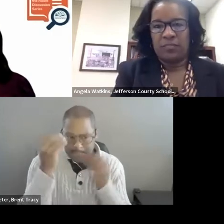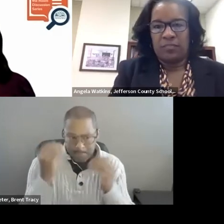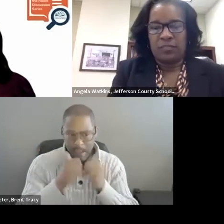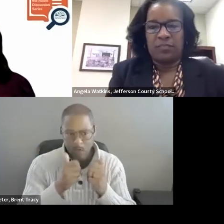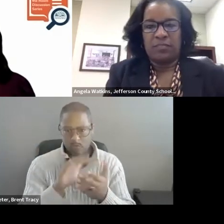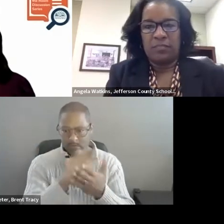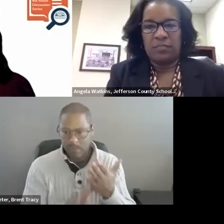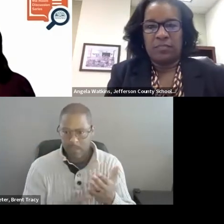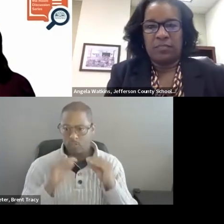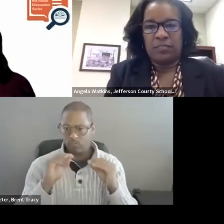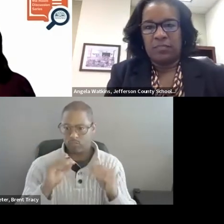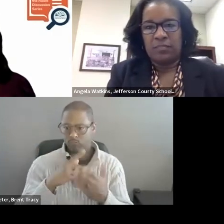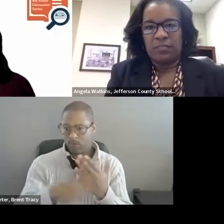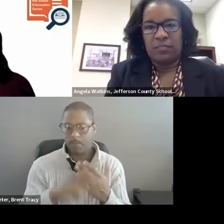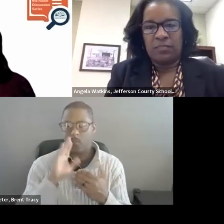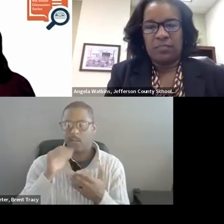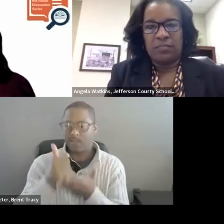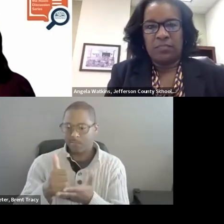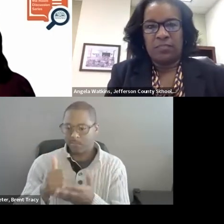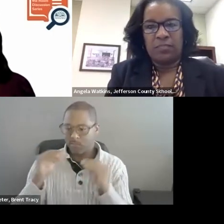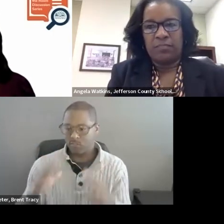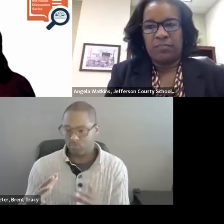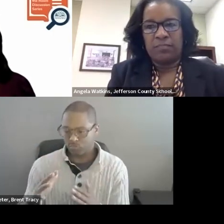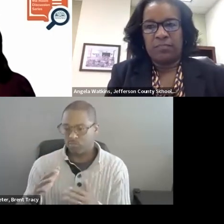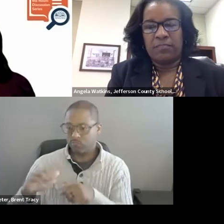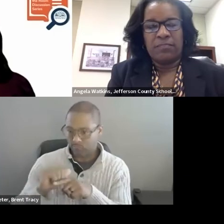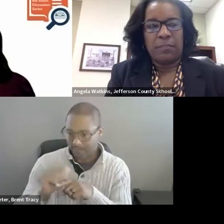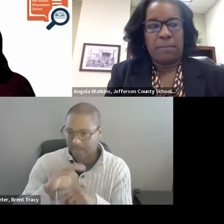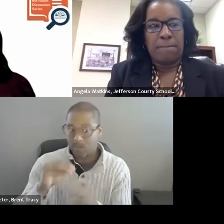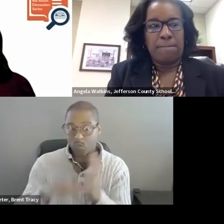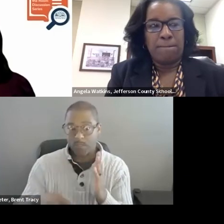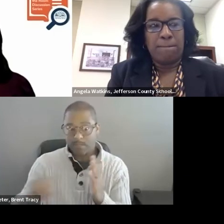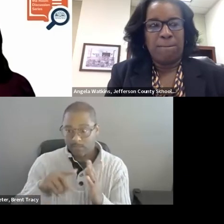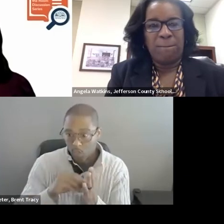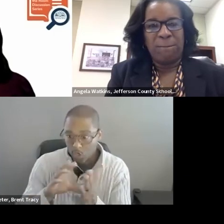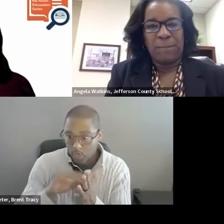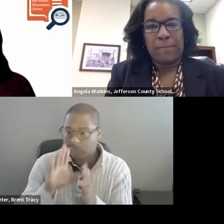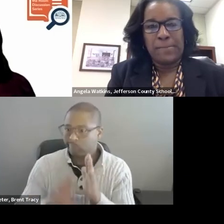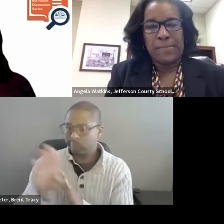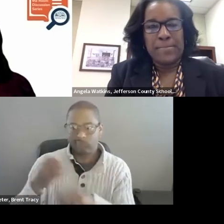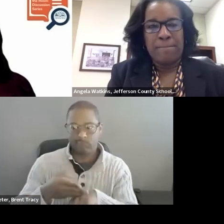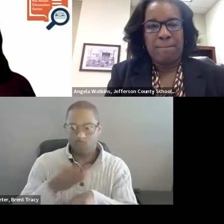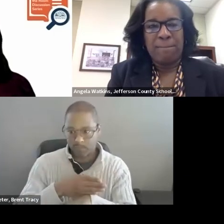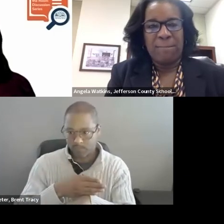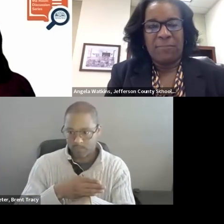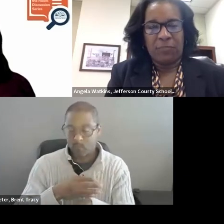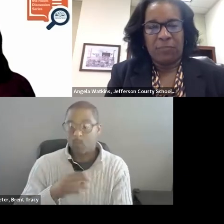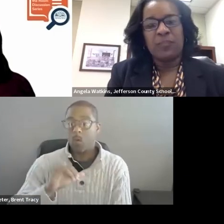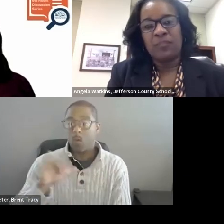to improve teacher practice and student outcomes as well as those programs that - because coaching